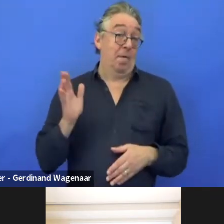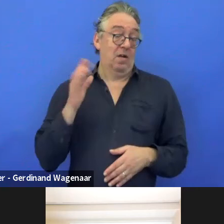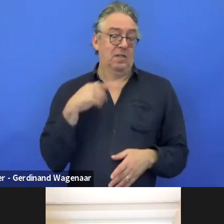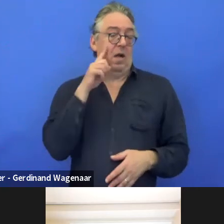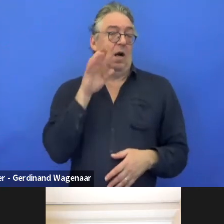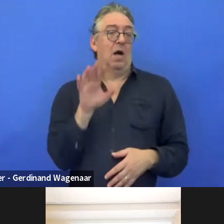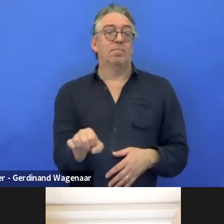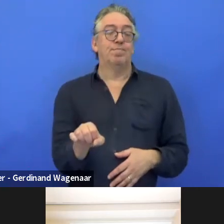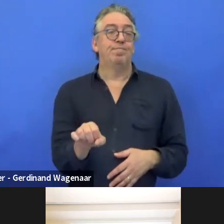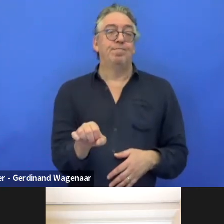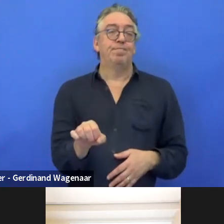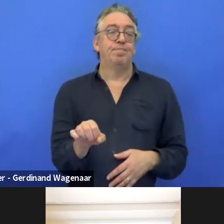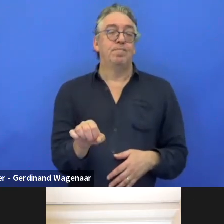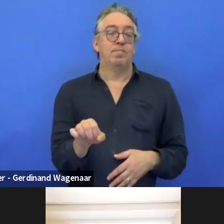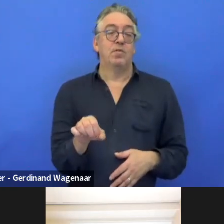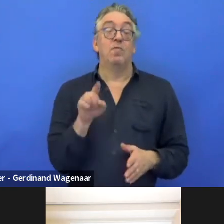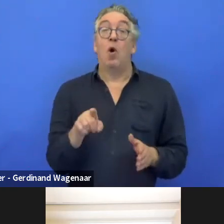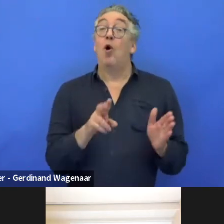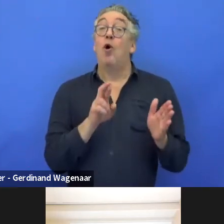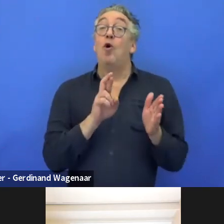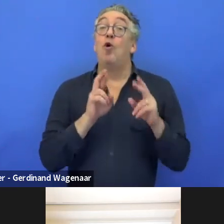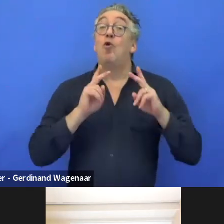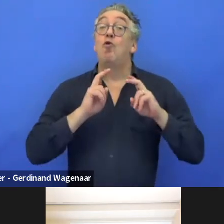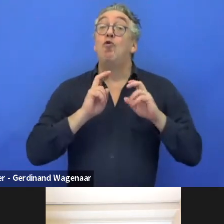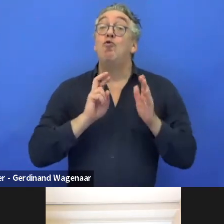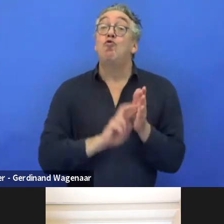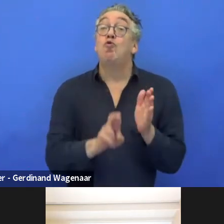for these research projects when compared with Erasmus+, etc.